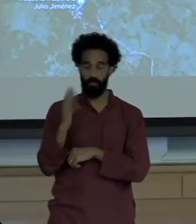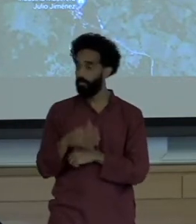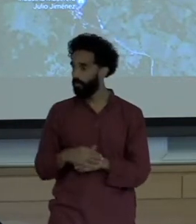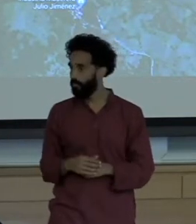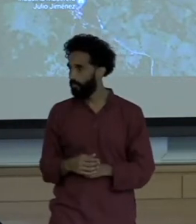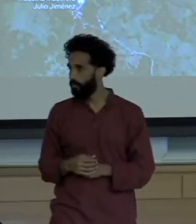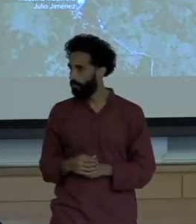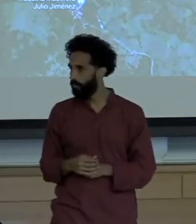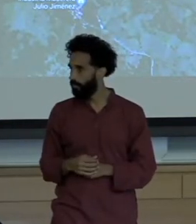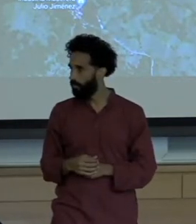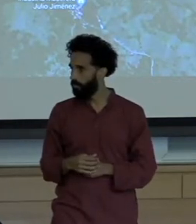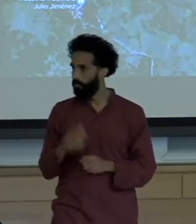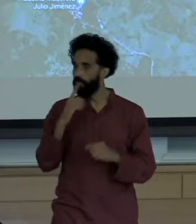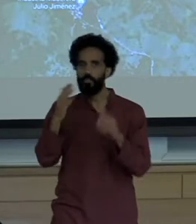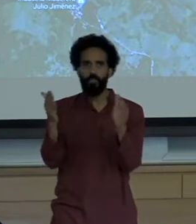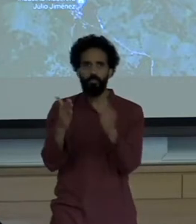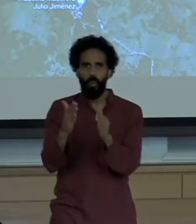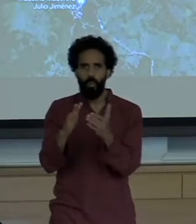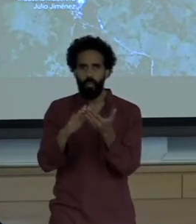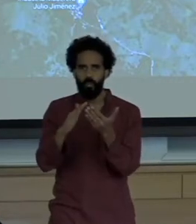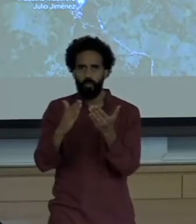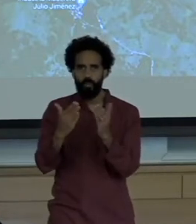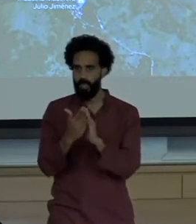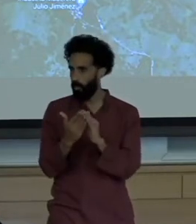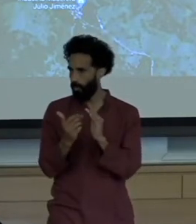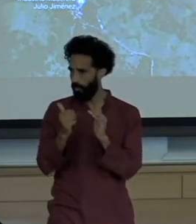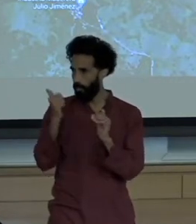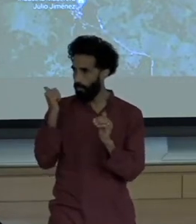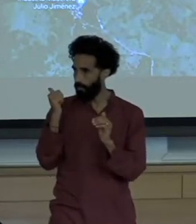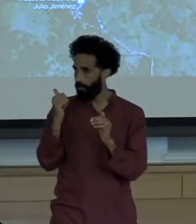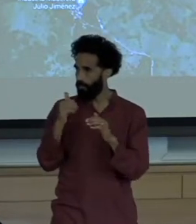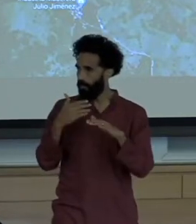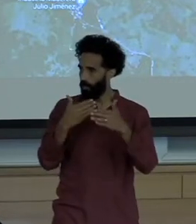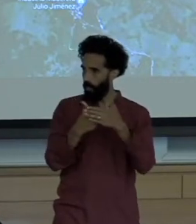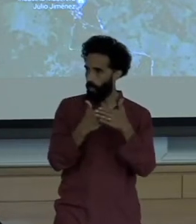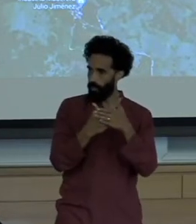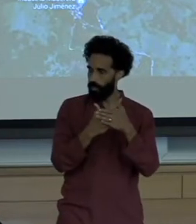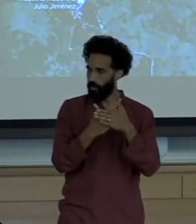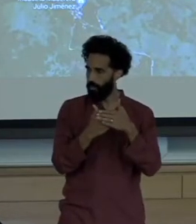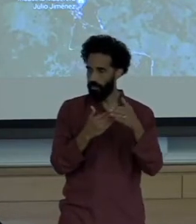This is the small villages of Rushonastone on the border and you can see where it says